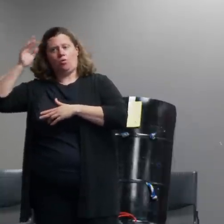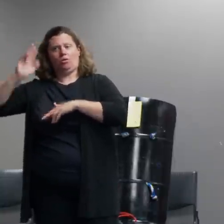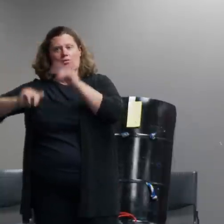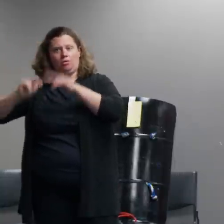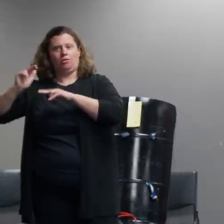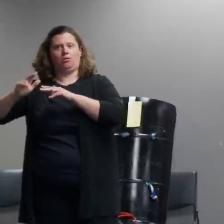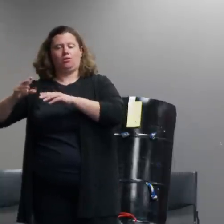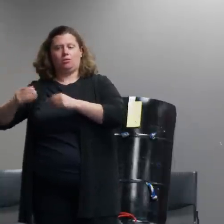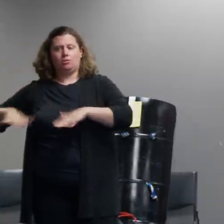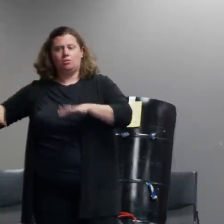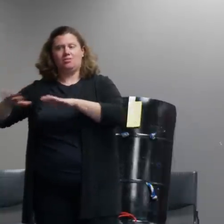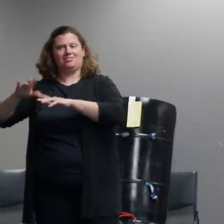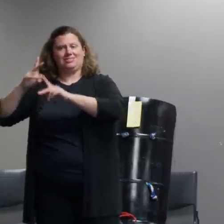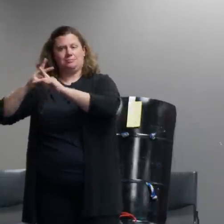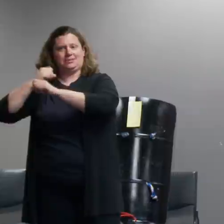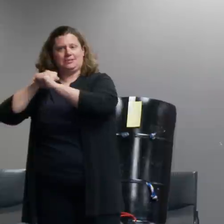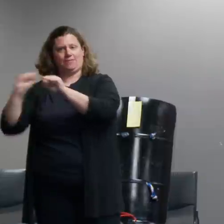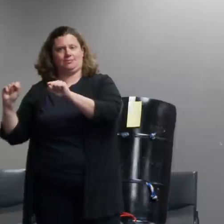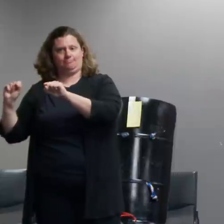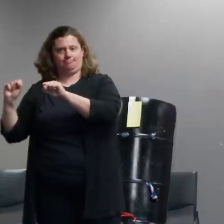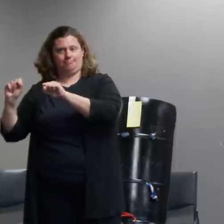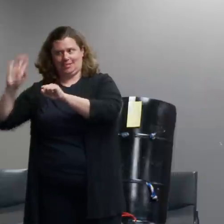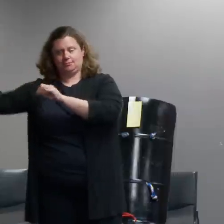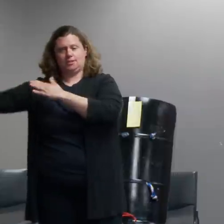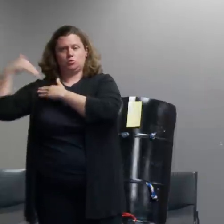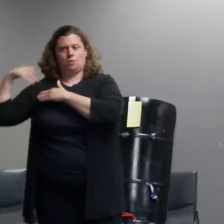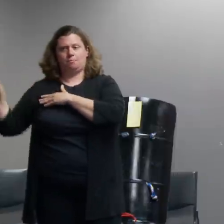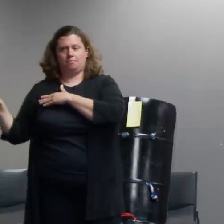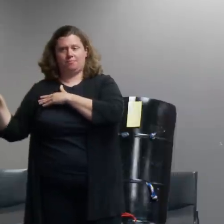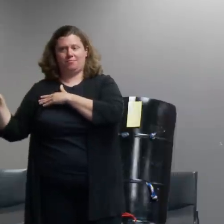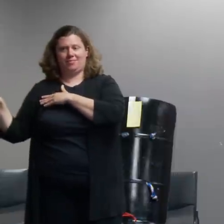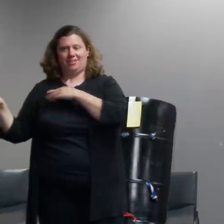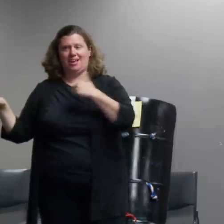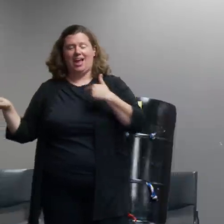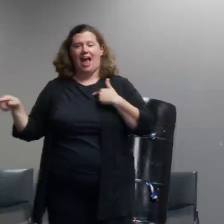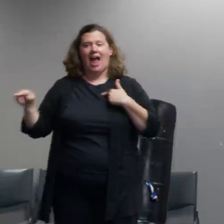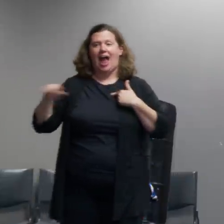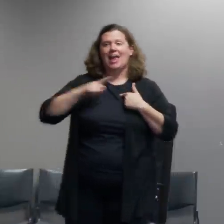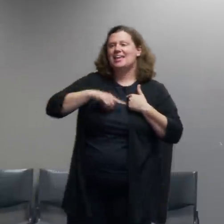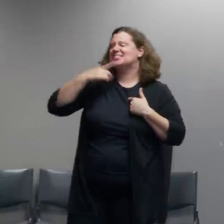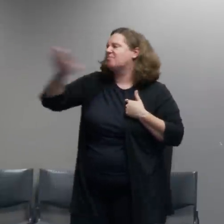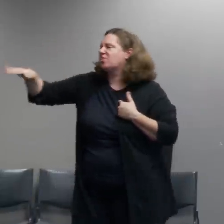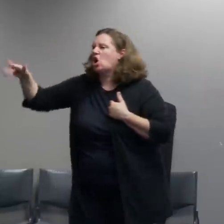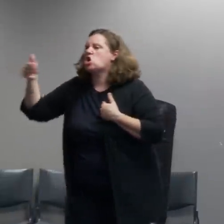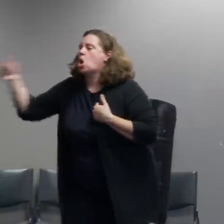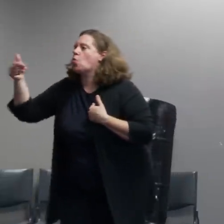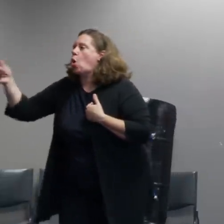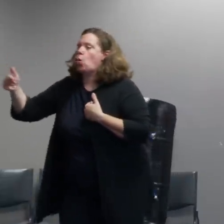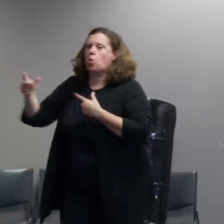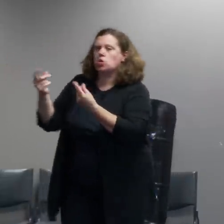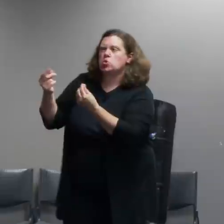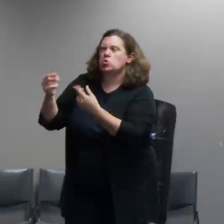i'm really not qualified to give them instructions about how to do that job but i would suggest uh that they could